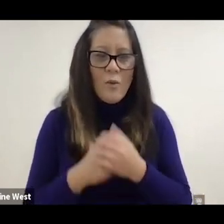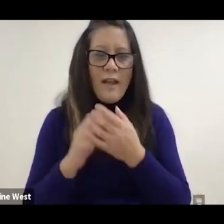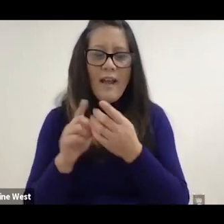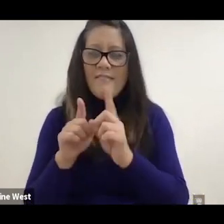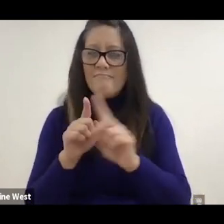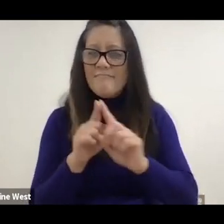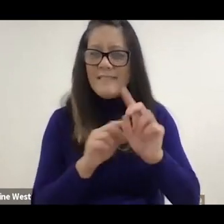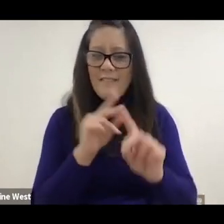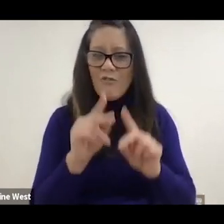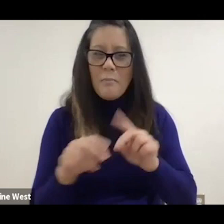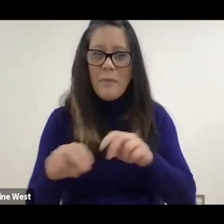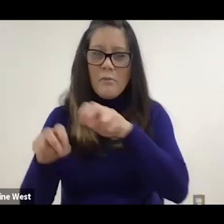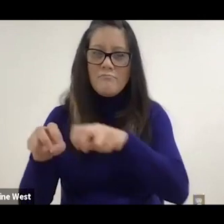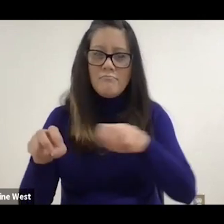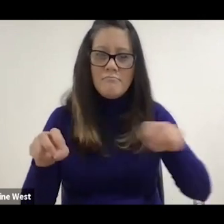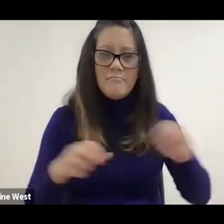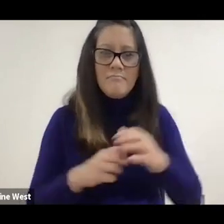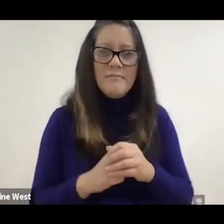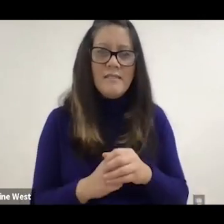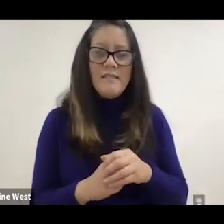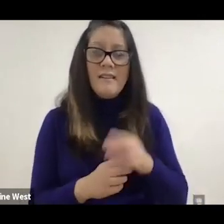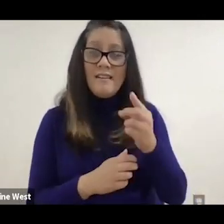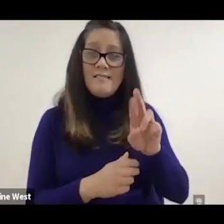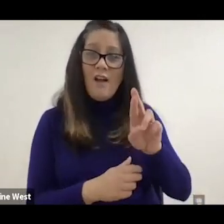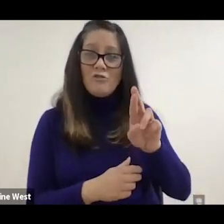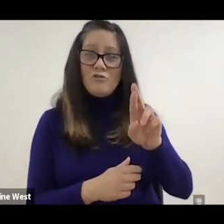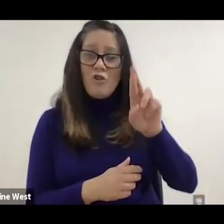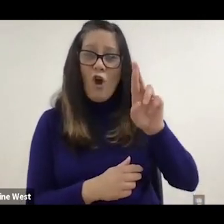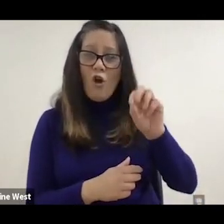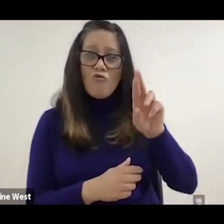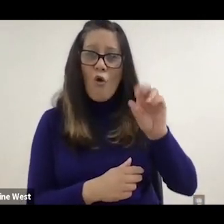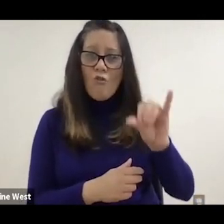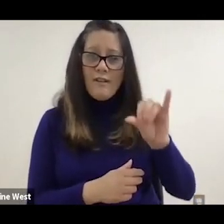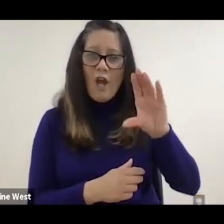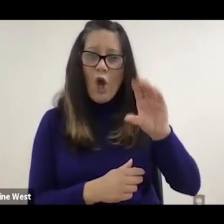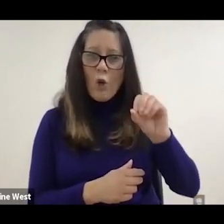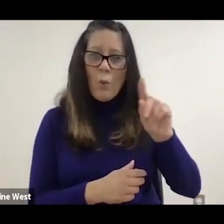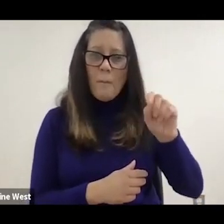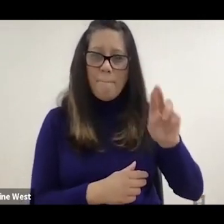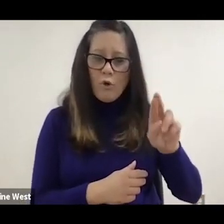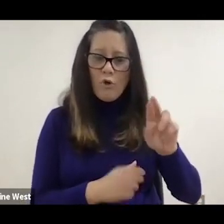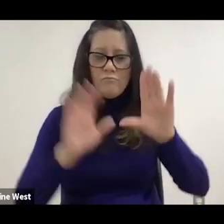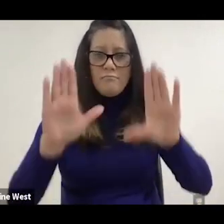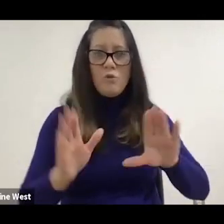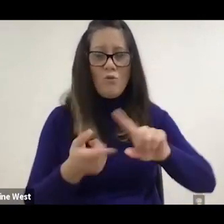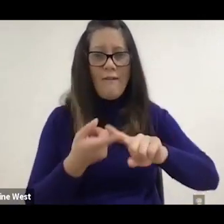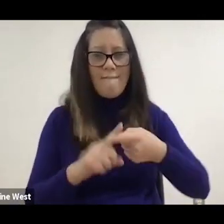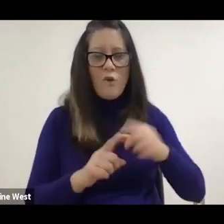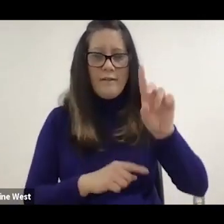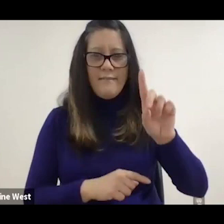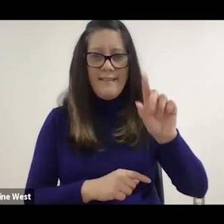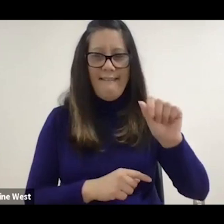DAV's Event Ambassador and Doctor Rory Cooper, a great friend of DAV with